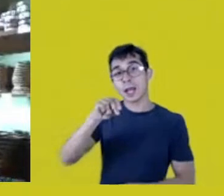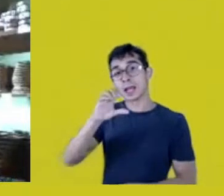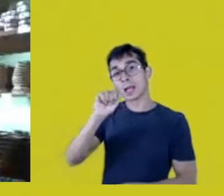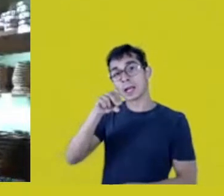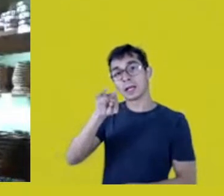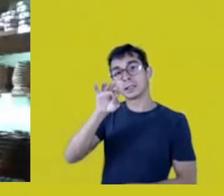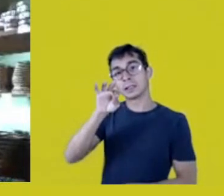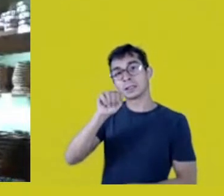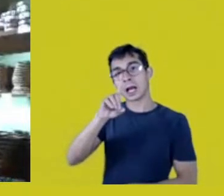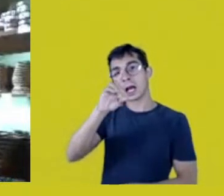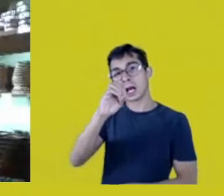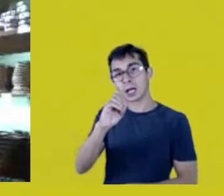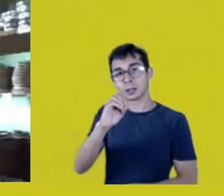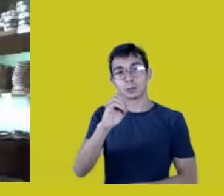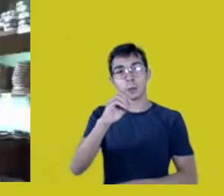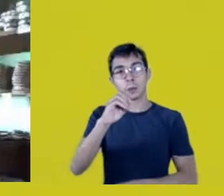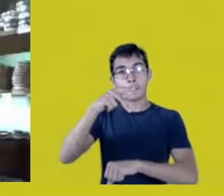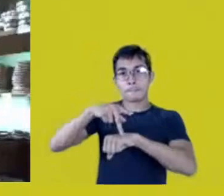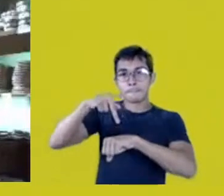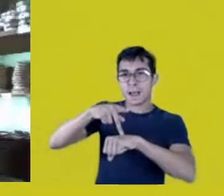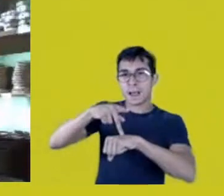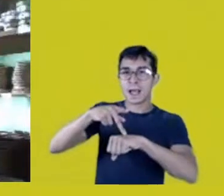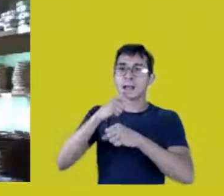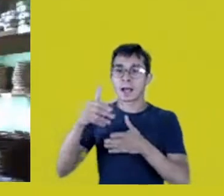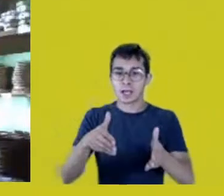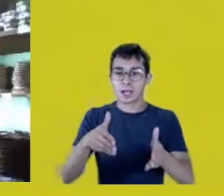they aren’t myths. They’re existences.